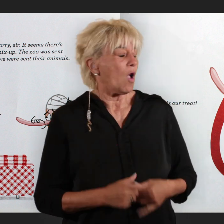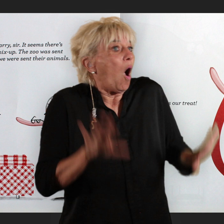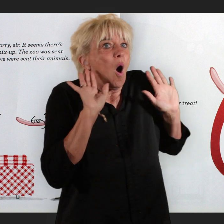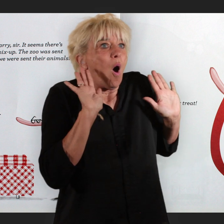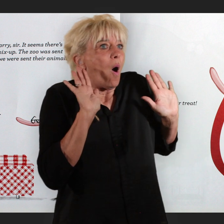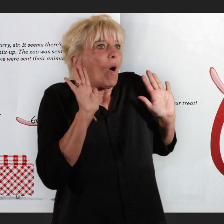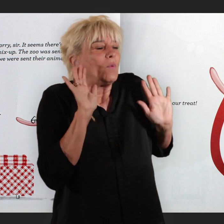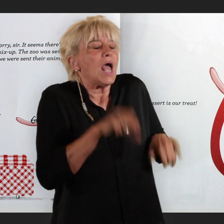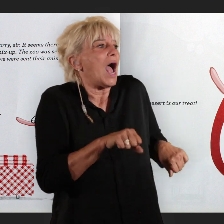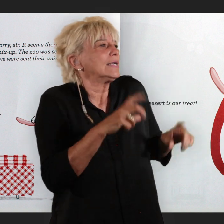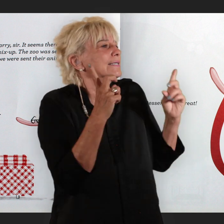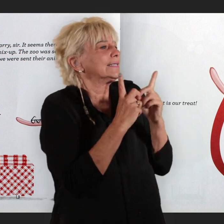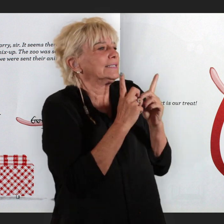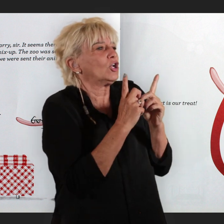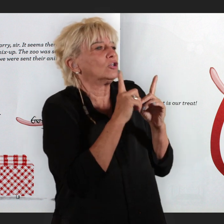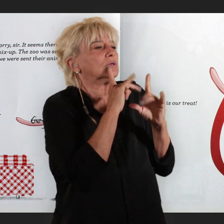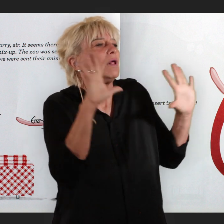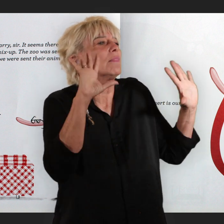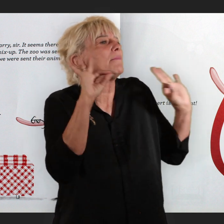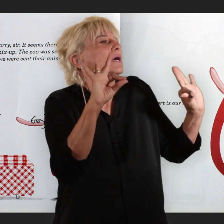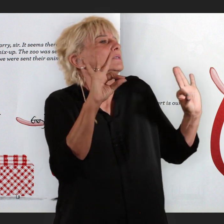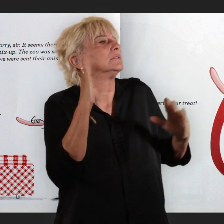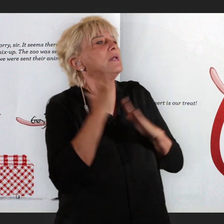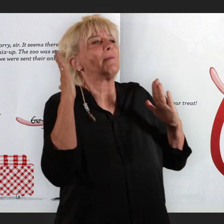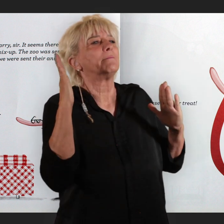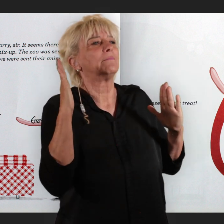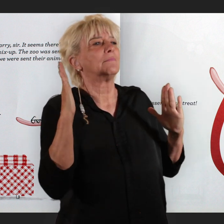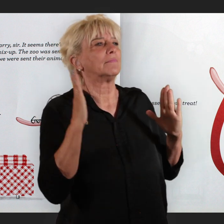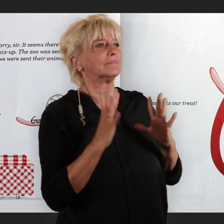Dessert is our treat!